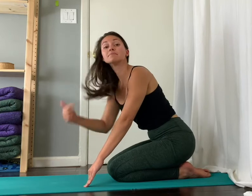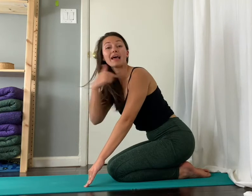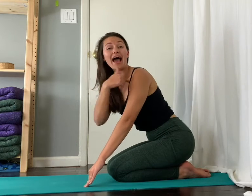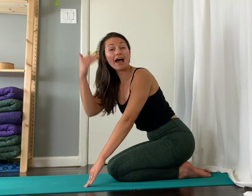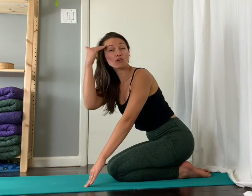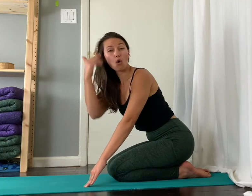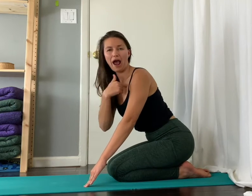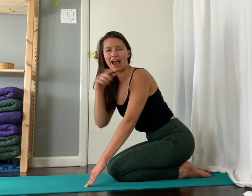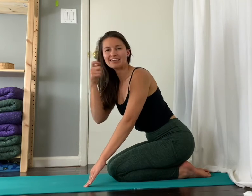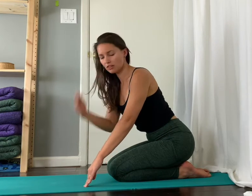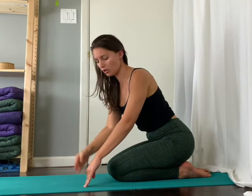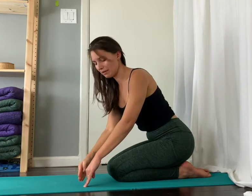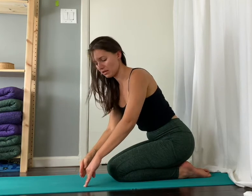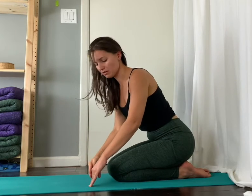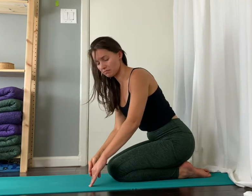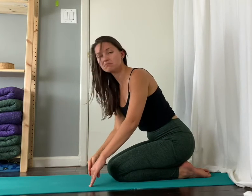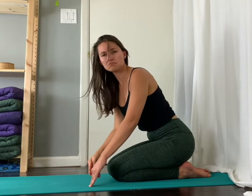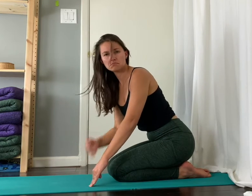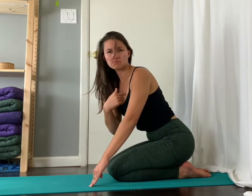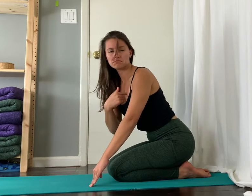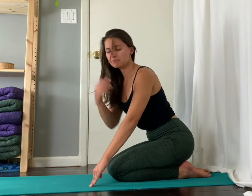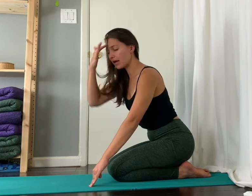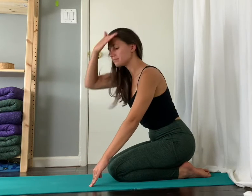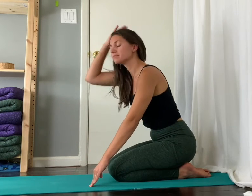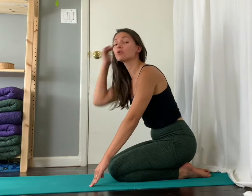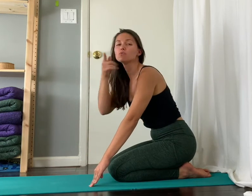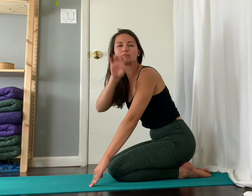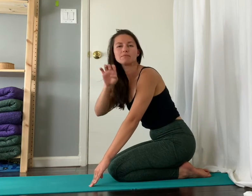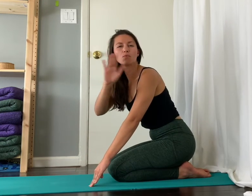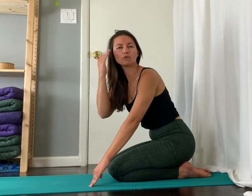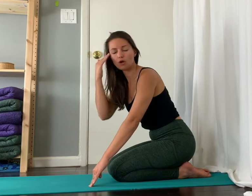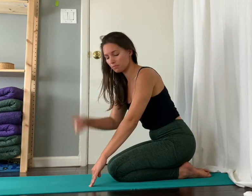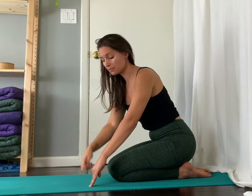For me, I know my hands need to be a tiny bit closer. Experiment with yours.